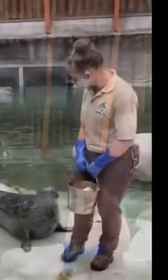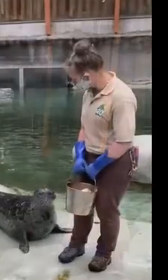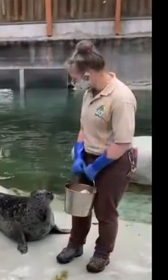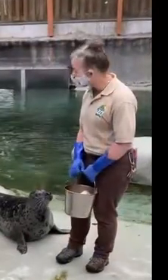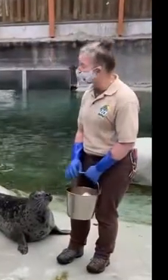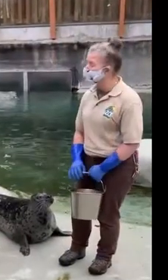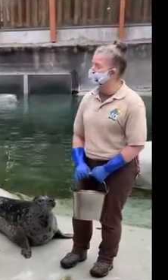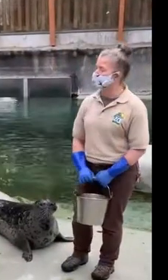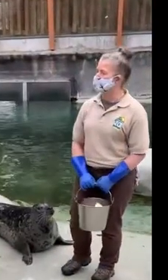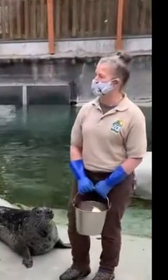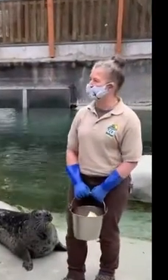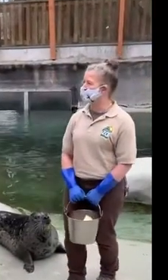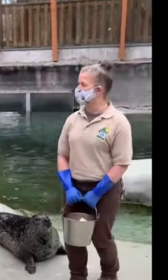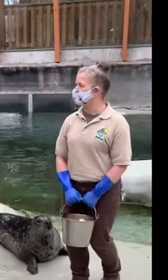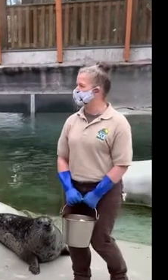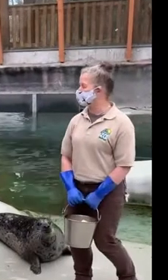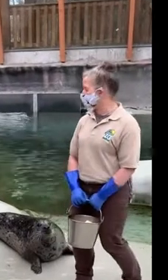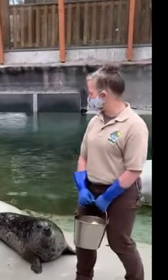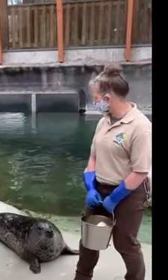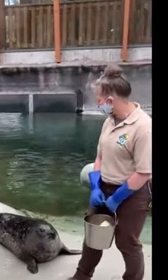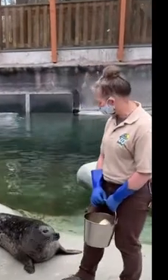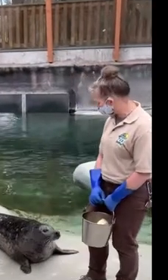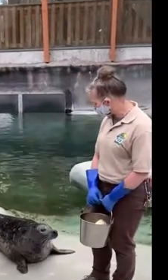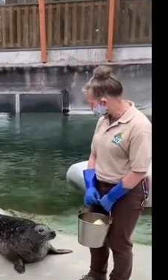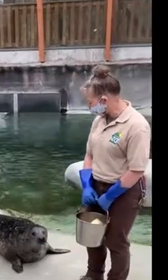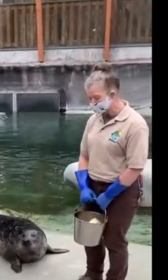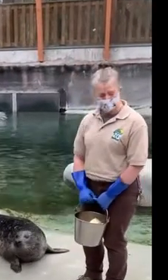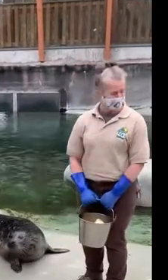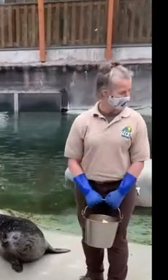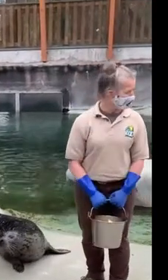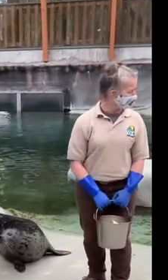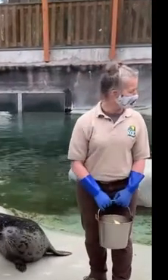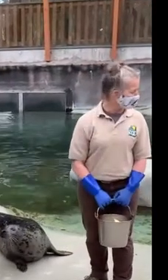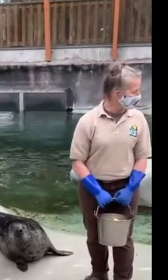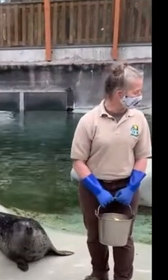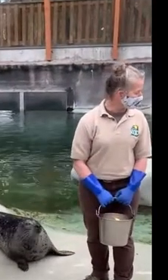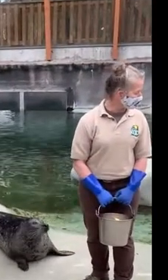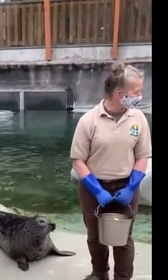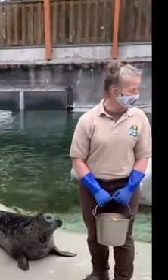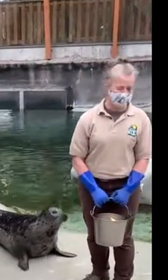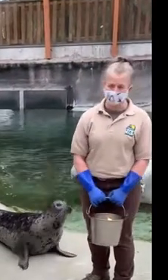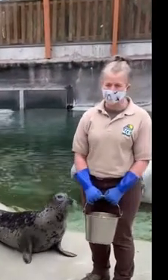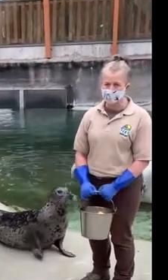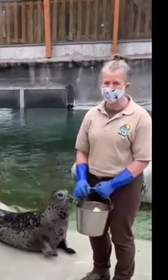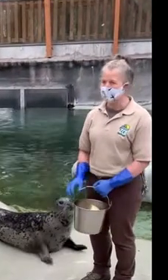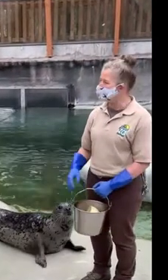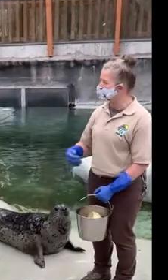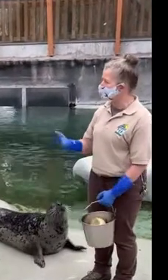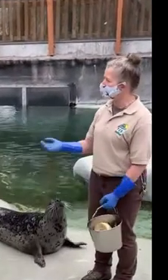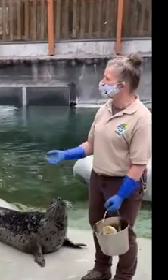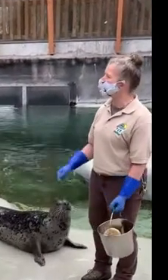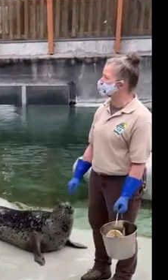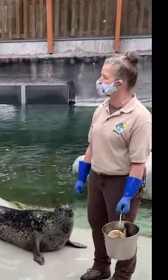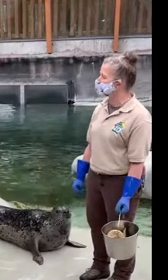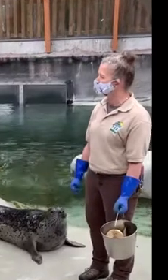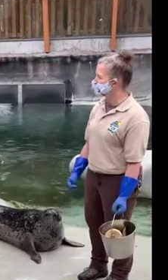They usually have their pups around June, July. So we'll just monitor her and see if she looks like she's getting any heavier,